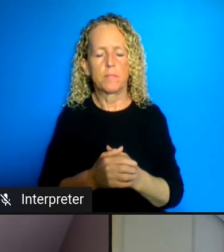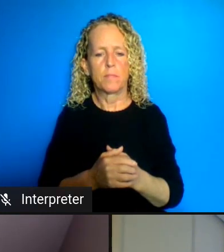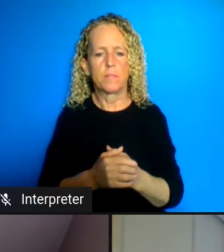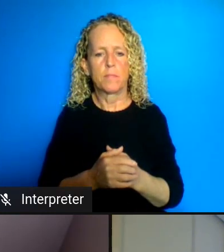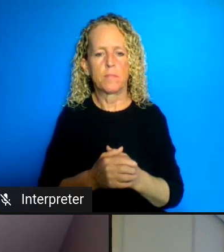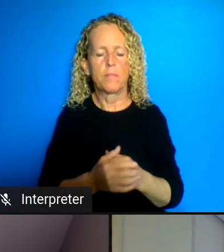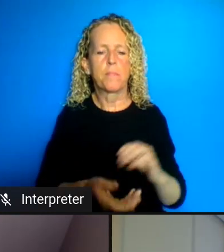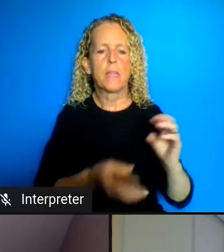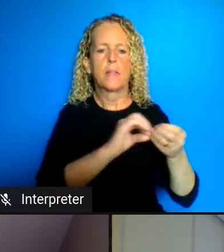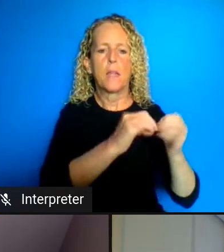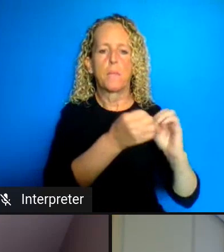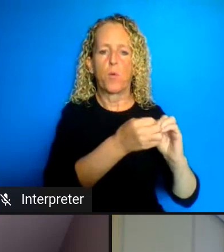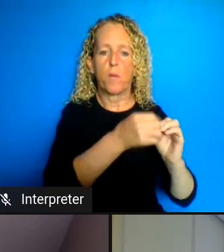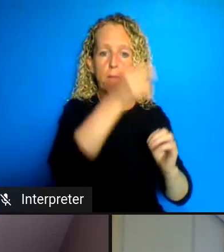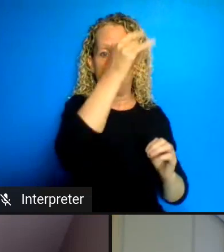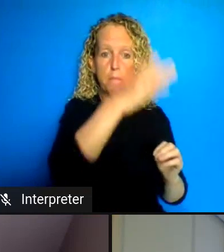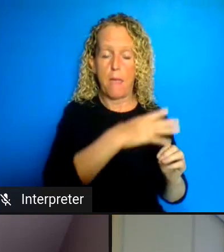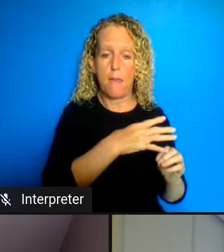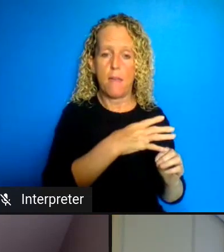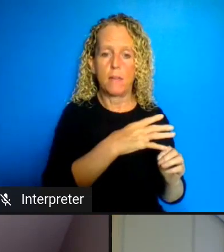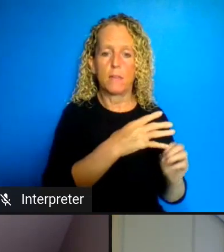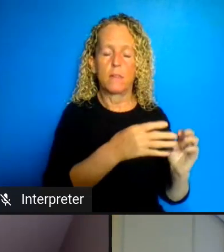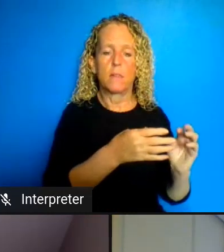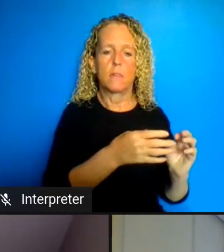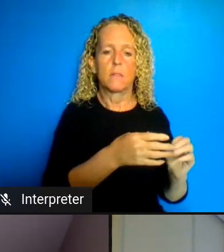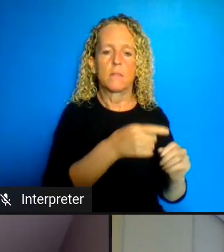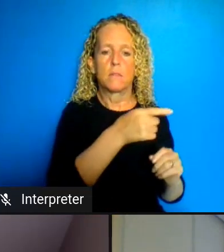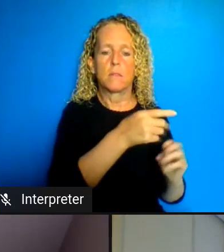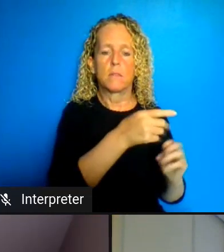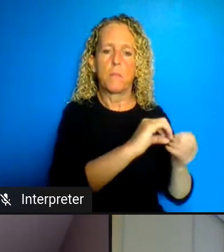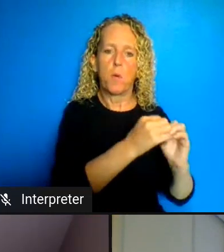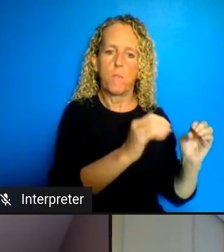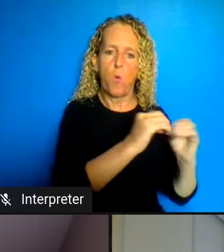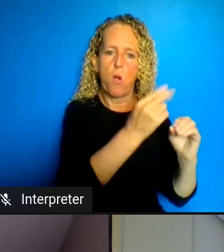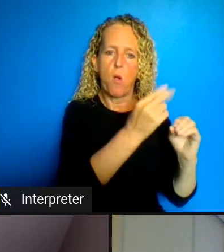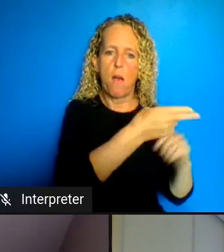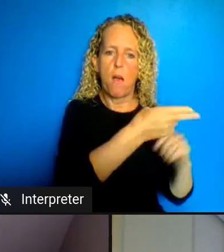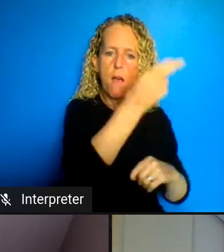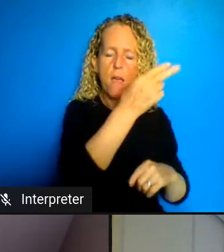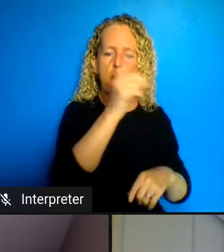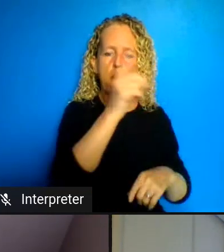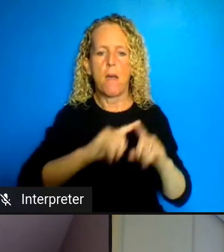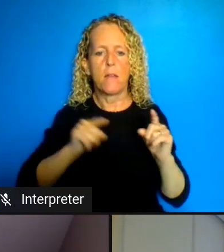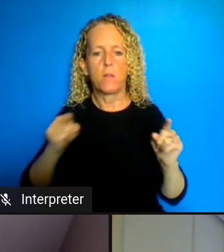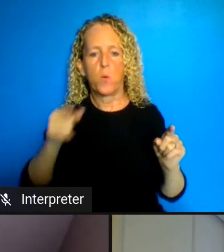rate of women in fact is higher because on one hand the prison population the